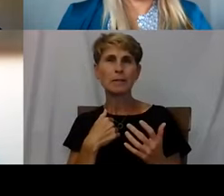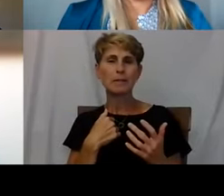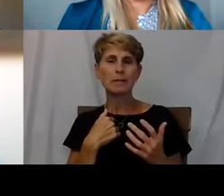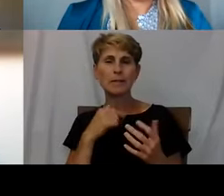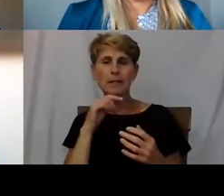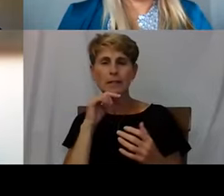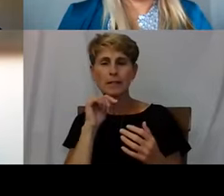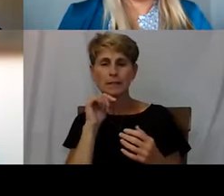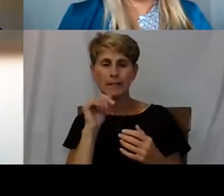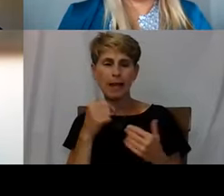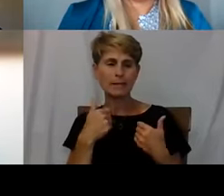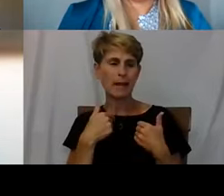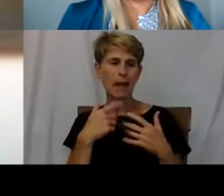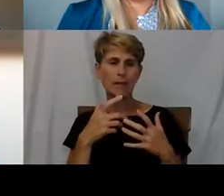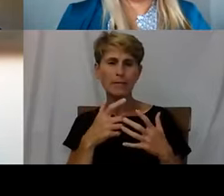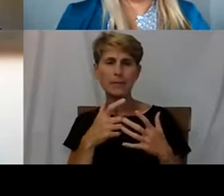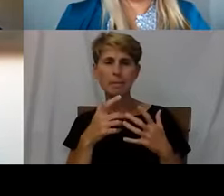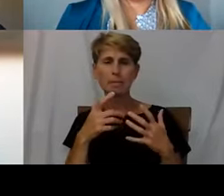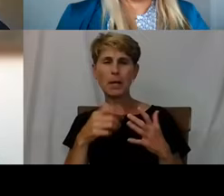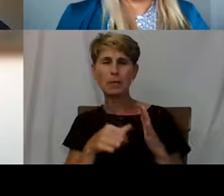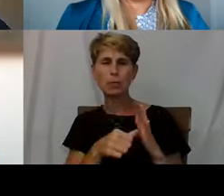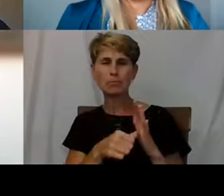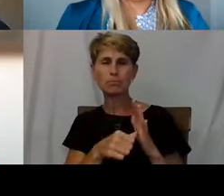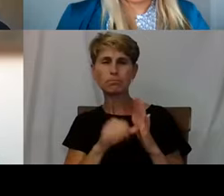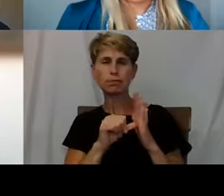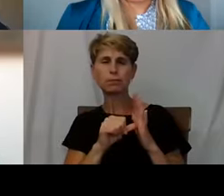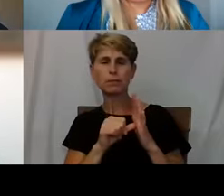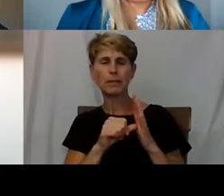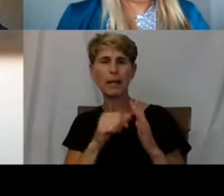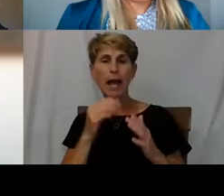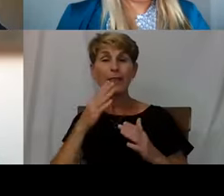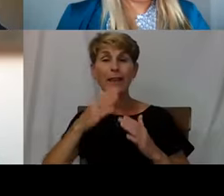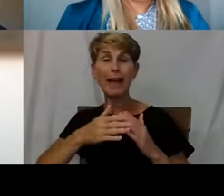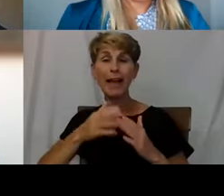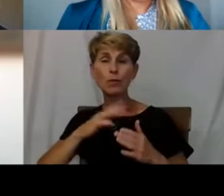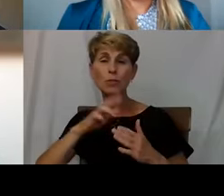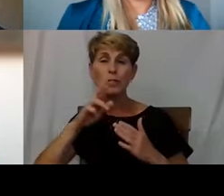on the end results of things as much as the process.